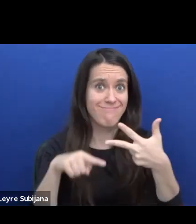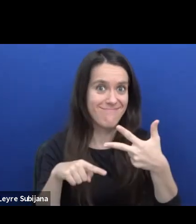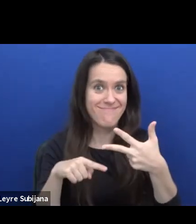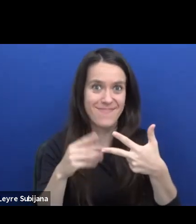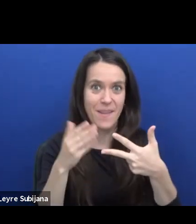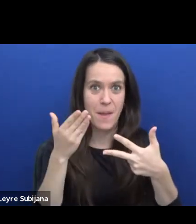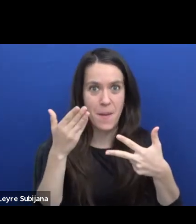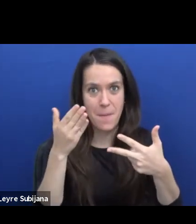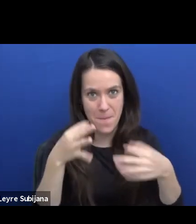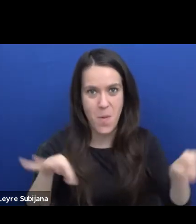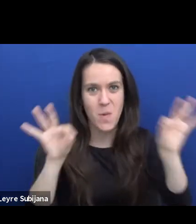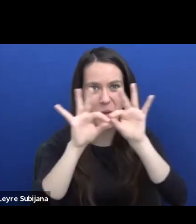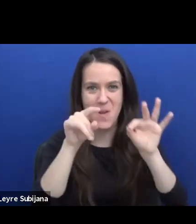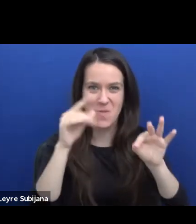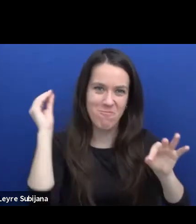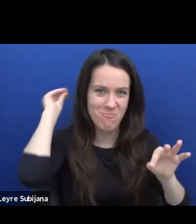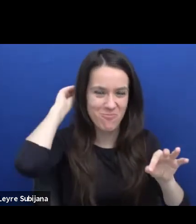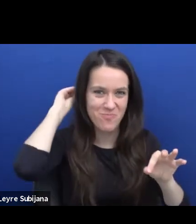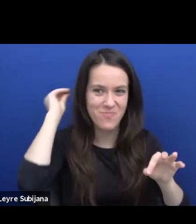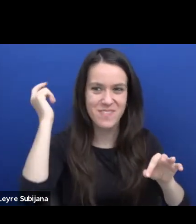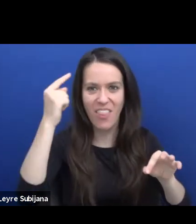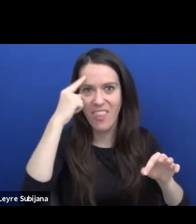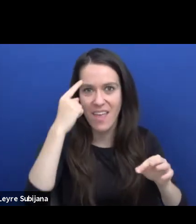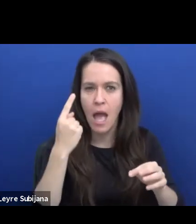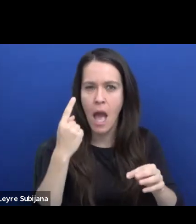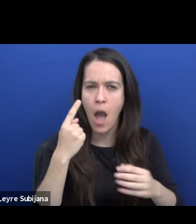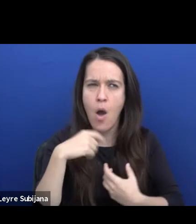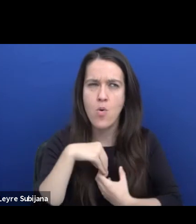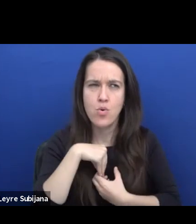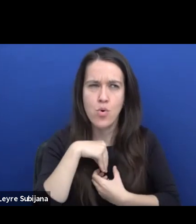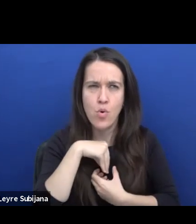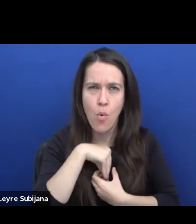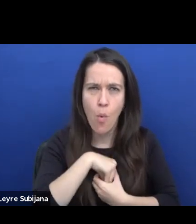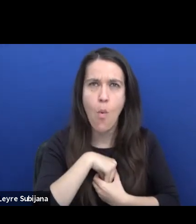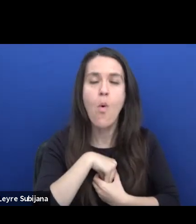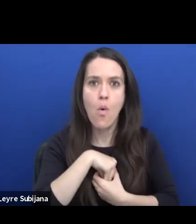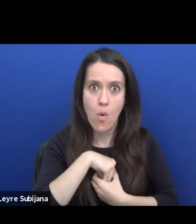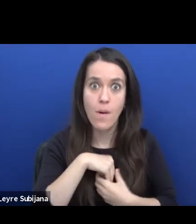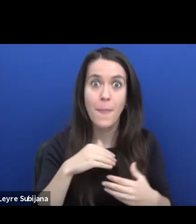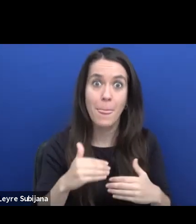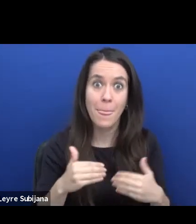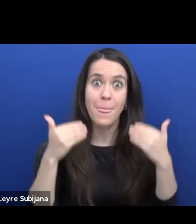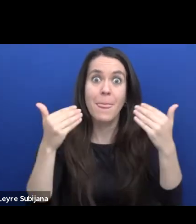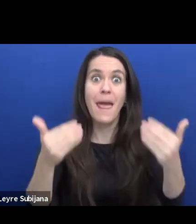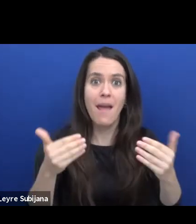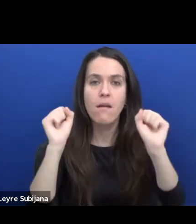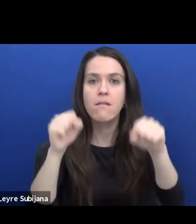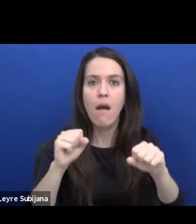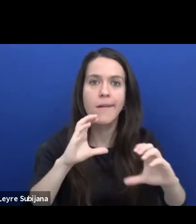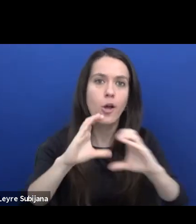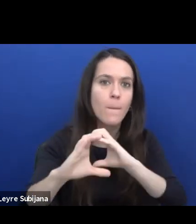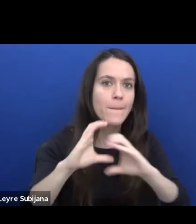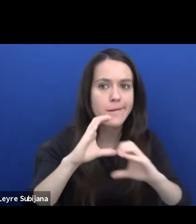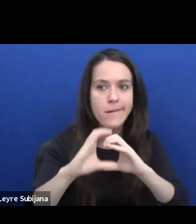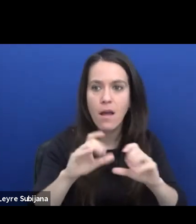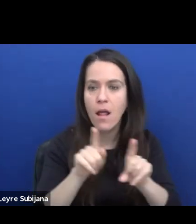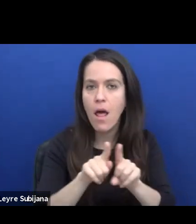like try to find out what's the core of it. And then you can communicate about, like in examples,